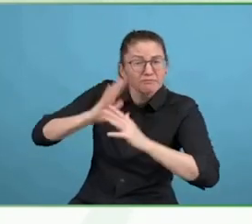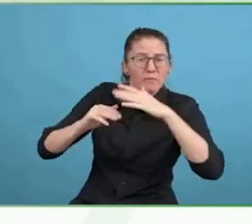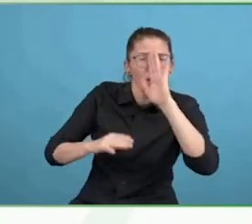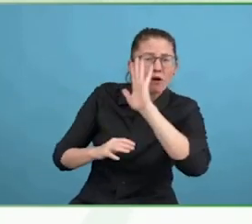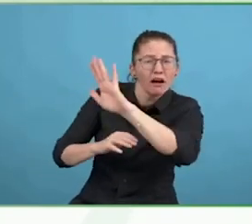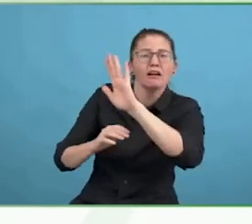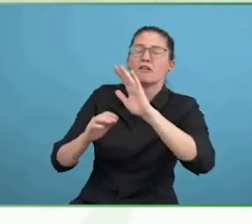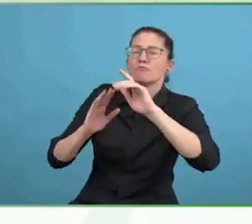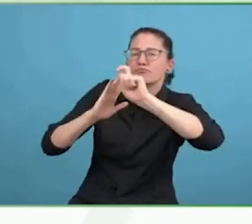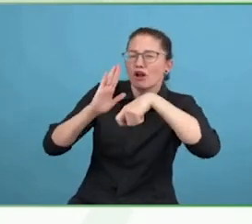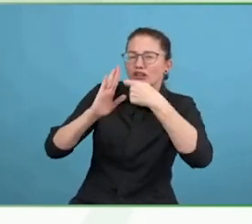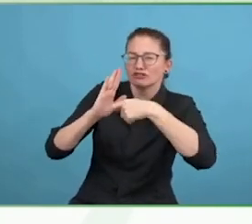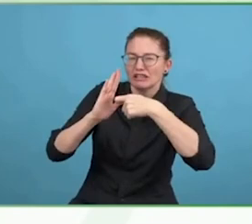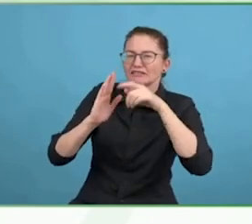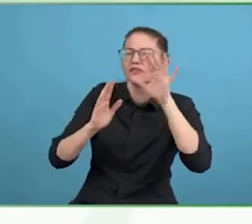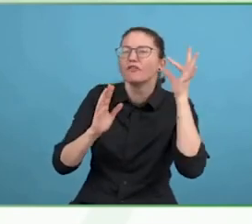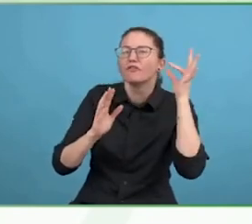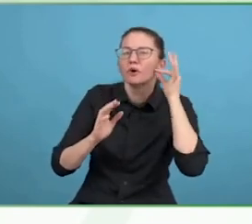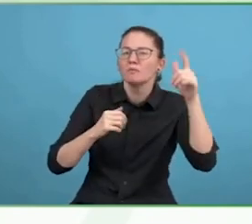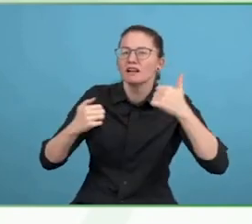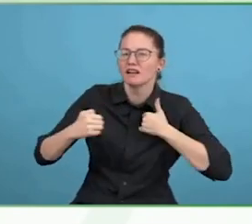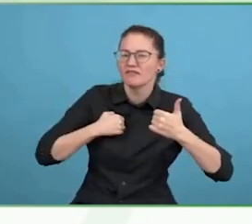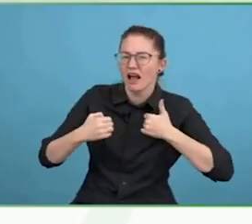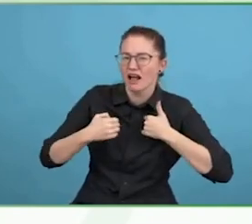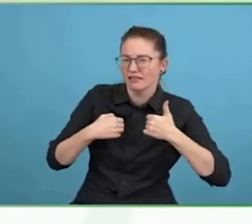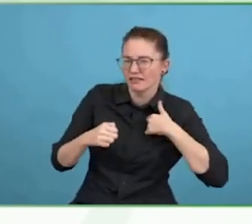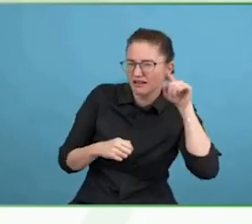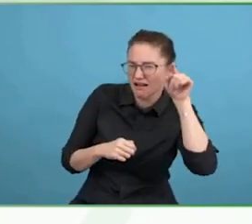My answer surprised them. I said that you cannot make yourself more resilient in my belief.